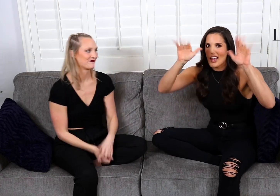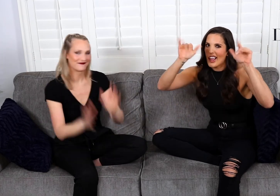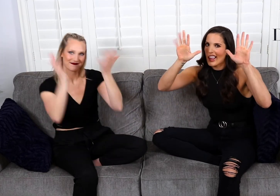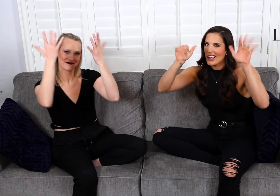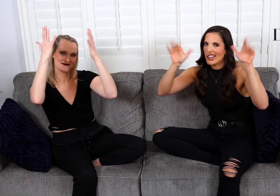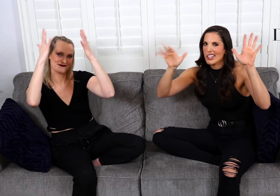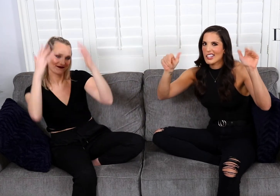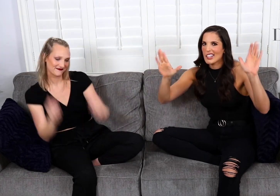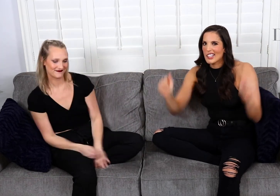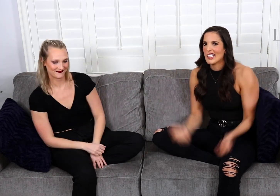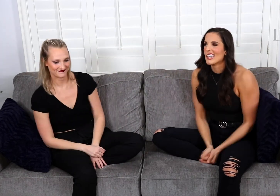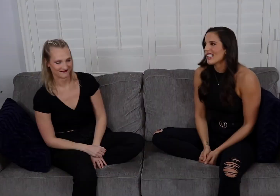Bye! - Bye guys!